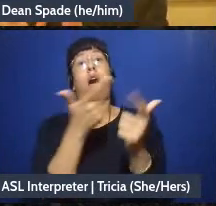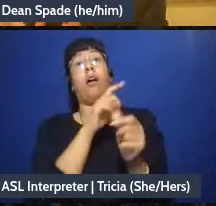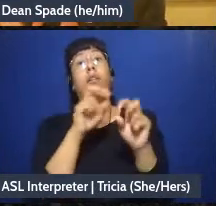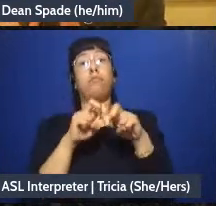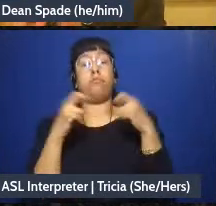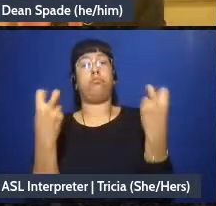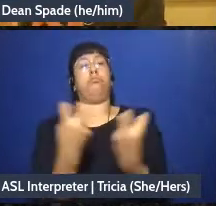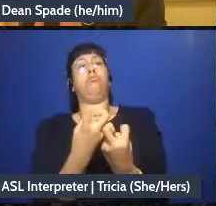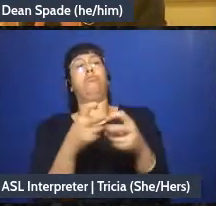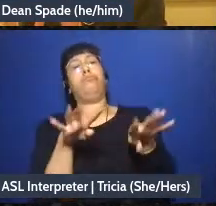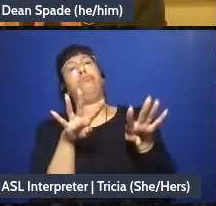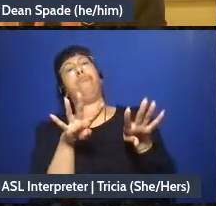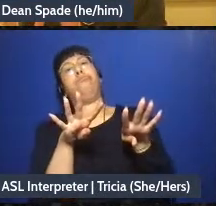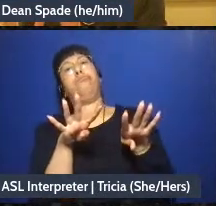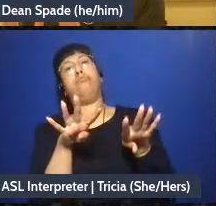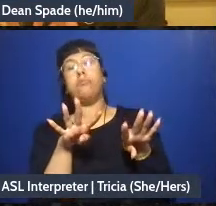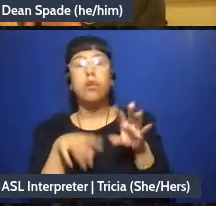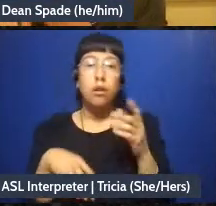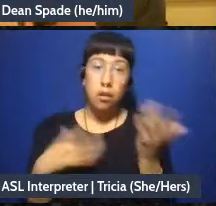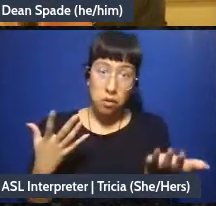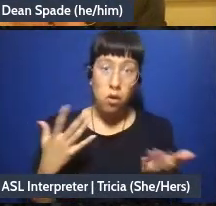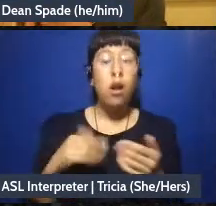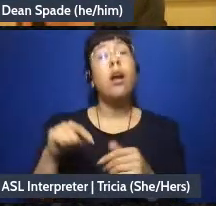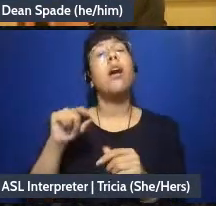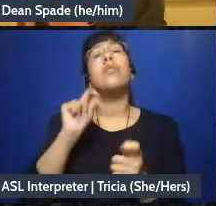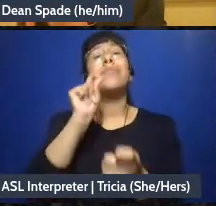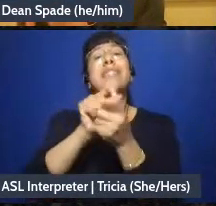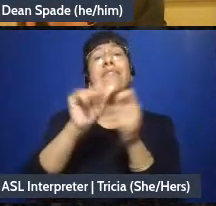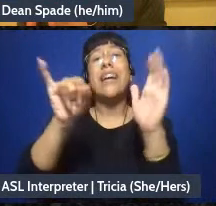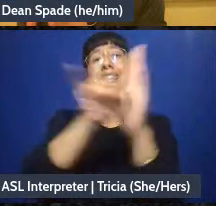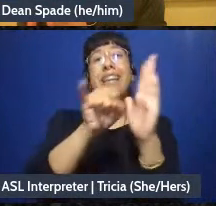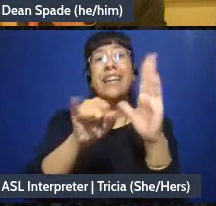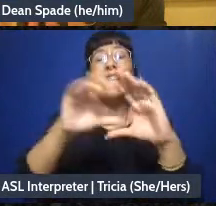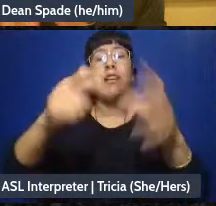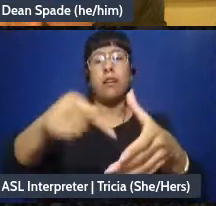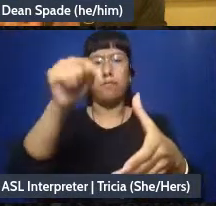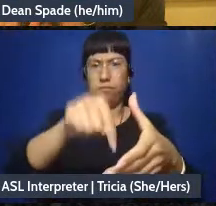have a particular identity in the group that is particularly implicated this decision they just